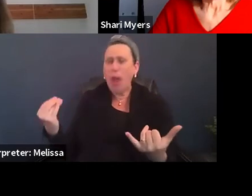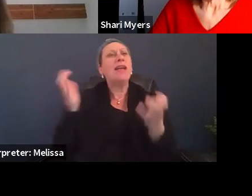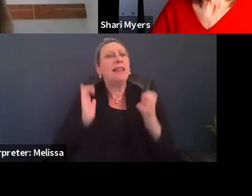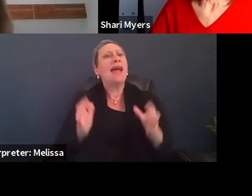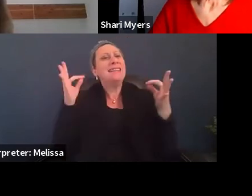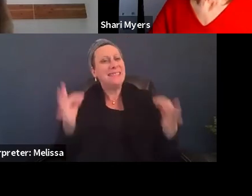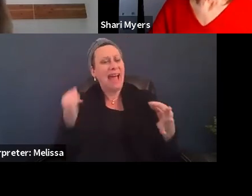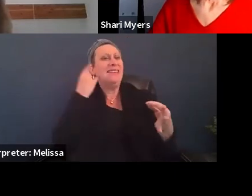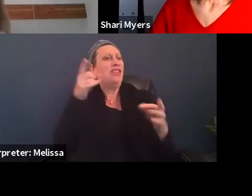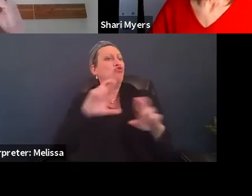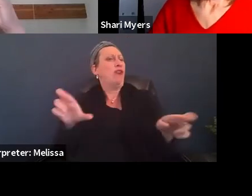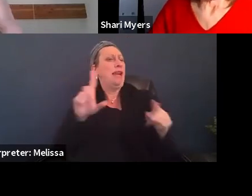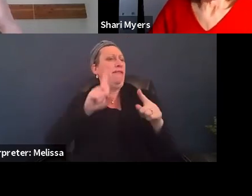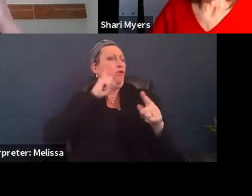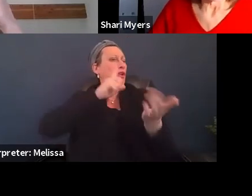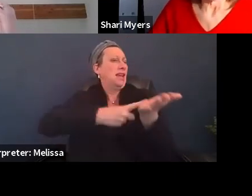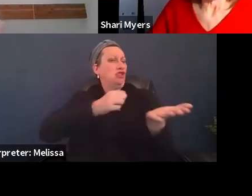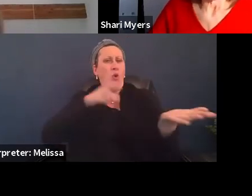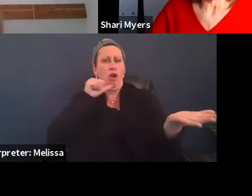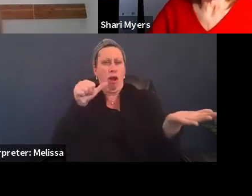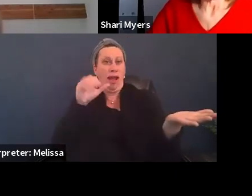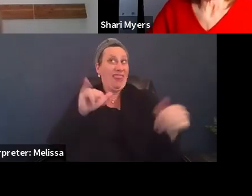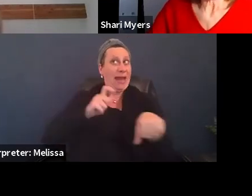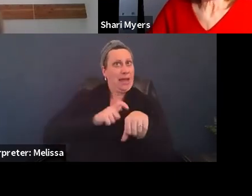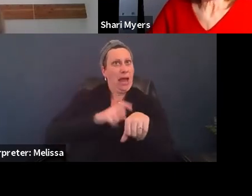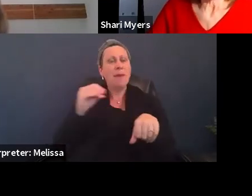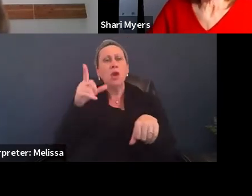if they're ready to do that at that time and who they'd like to speak with.